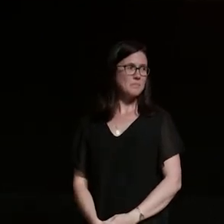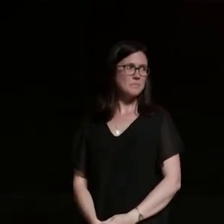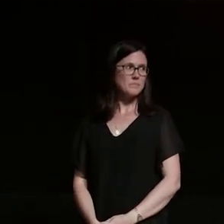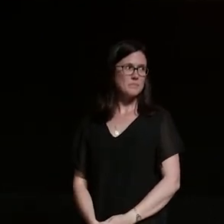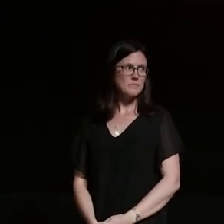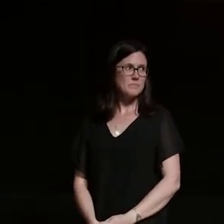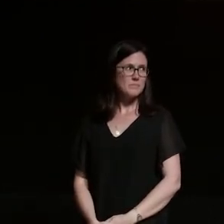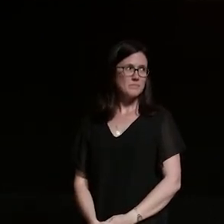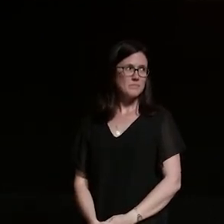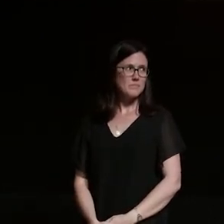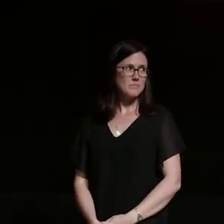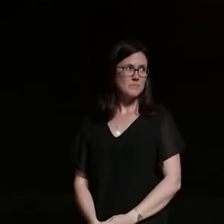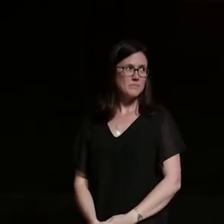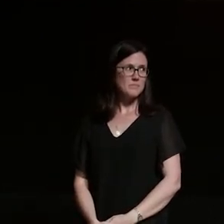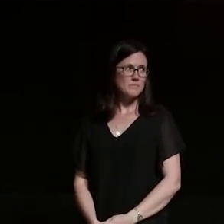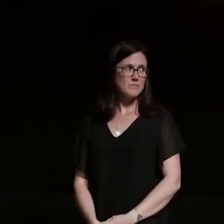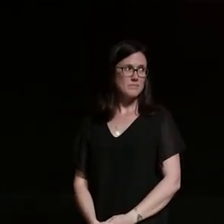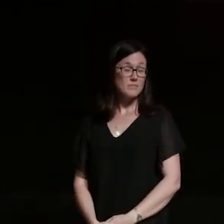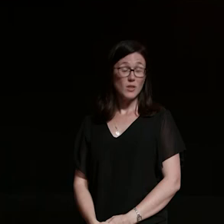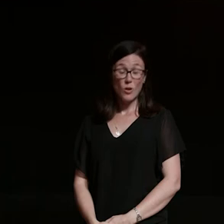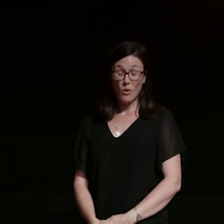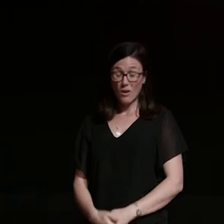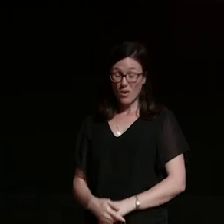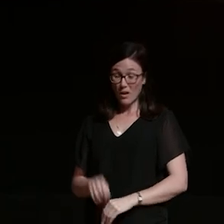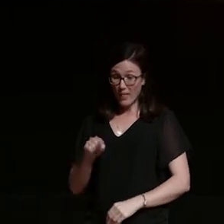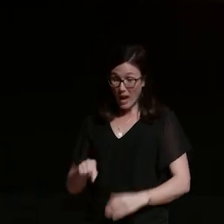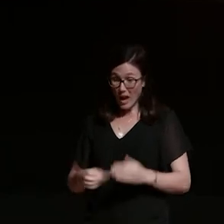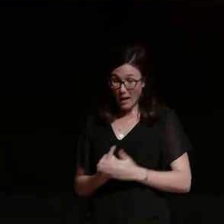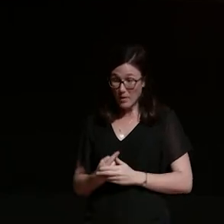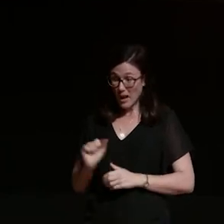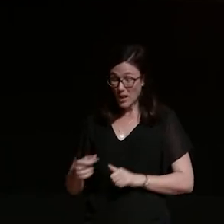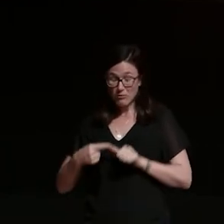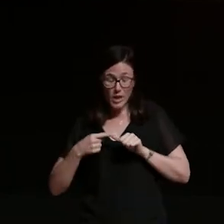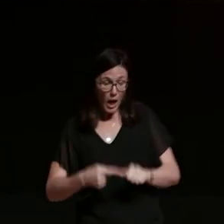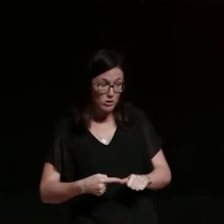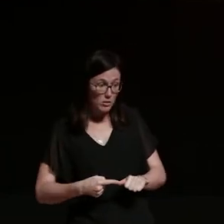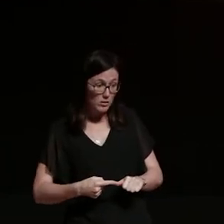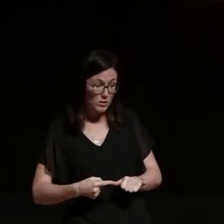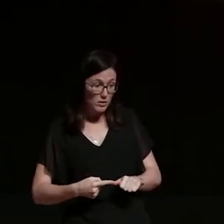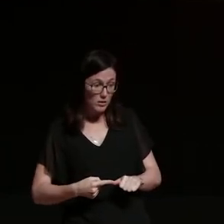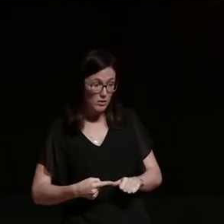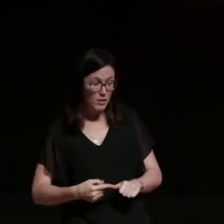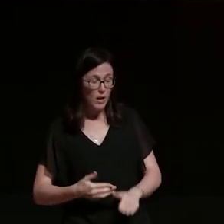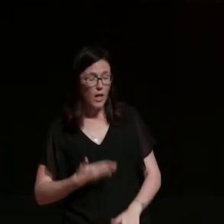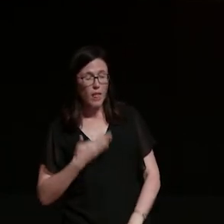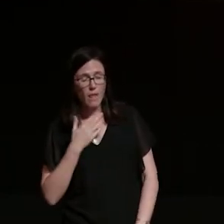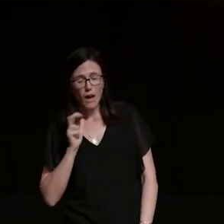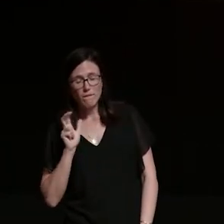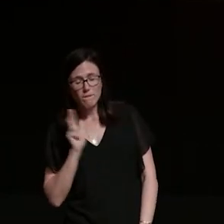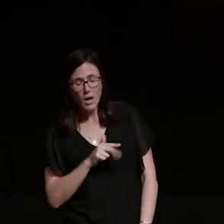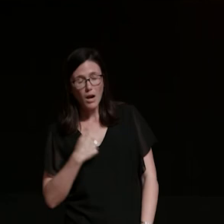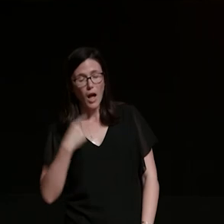all of that and his reaction to me was oh thank [ __ ] i thought you were a man oh you're just